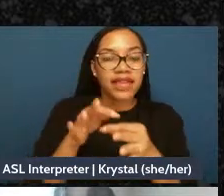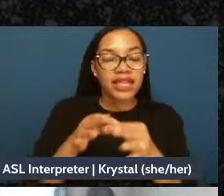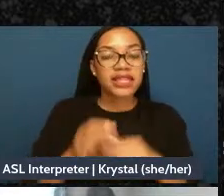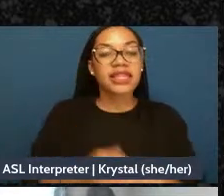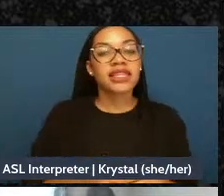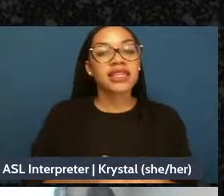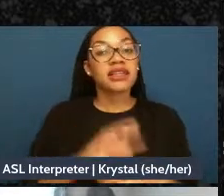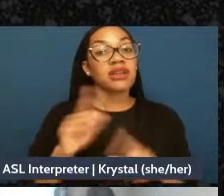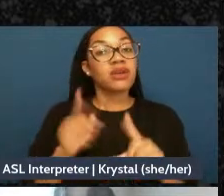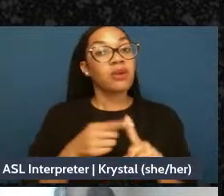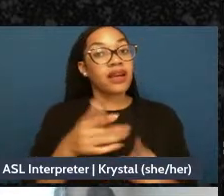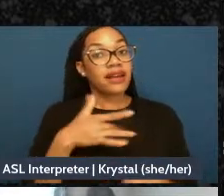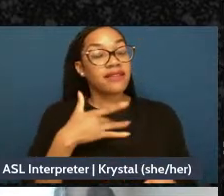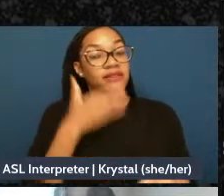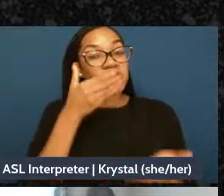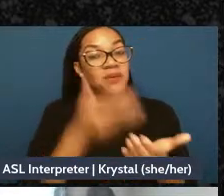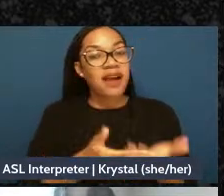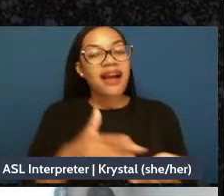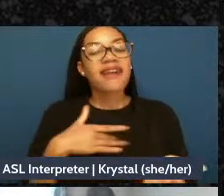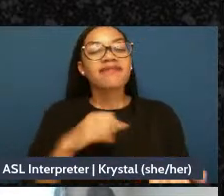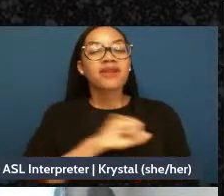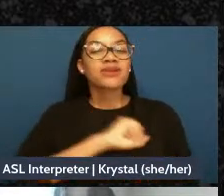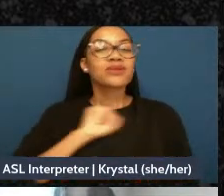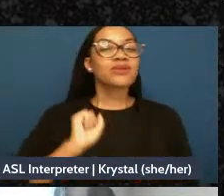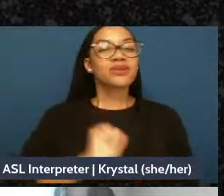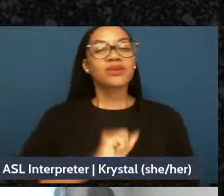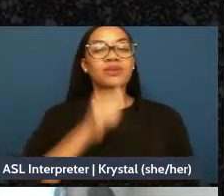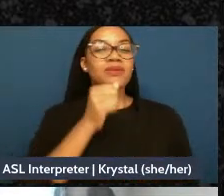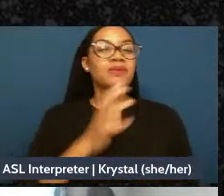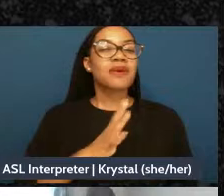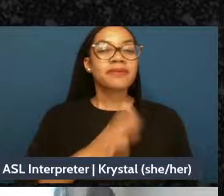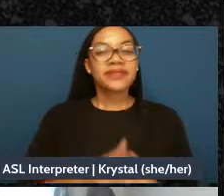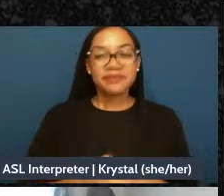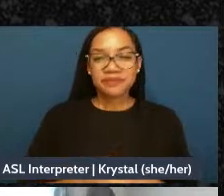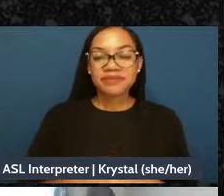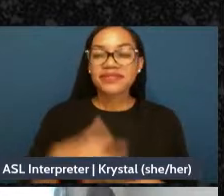Right, friends and family able to see and love all of me.